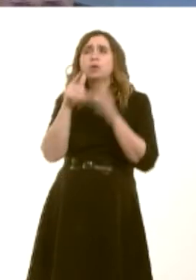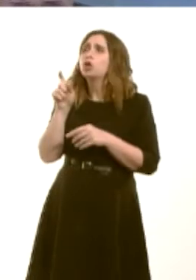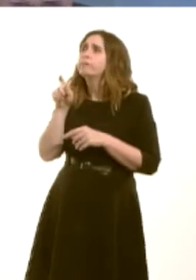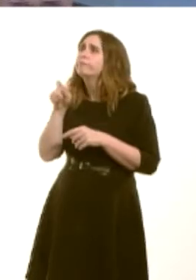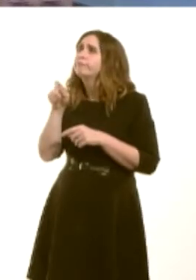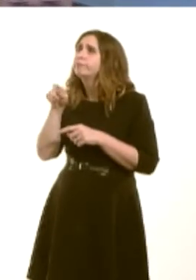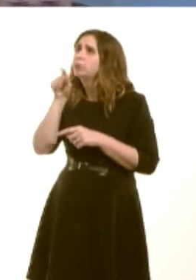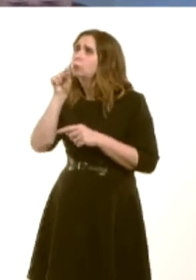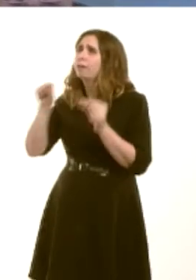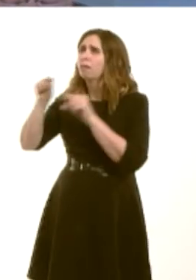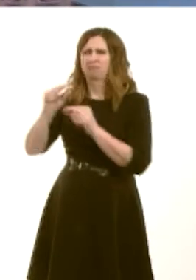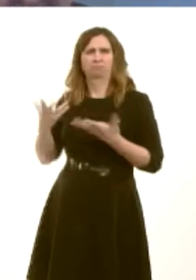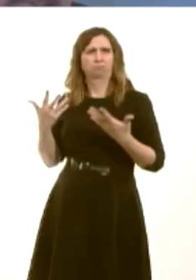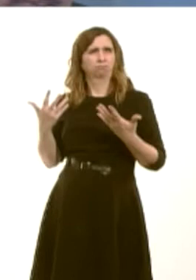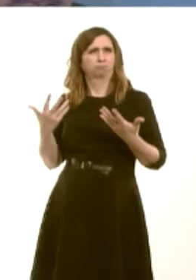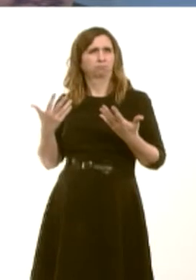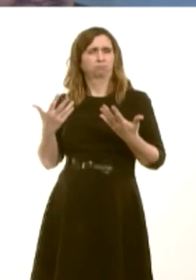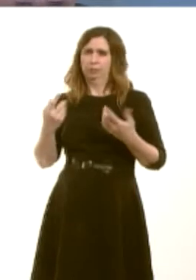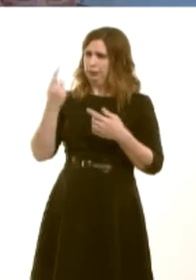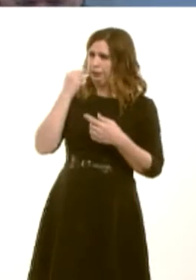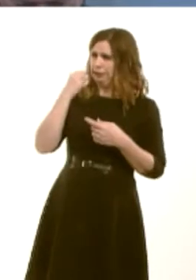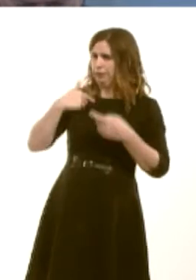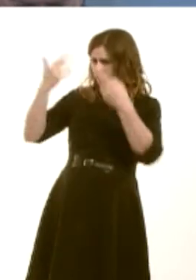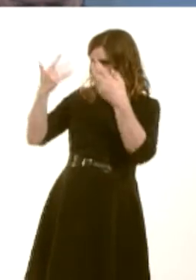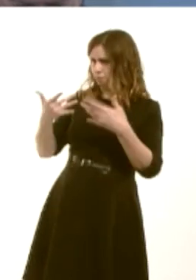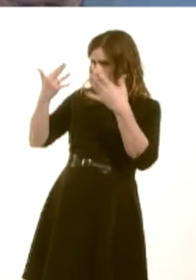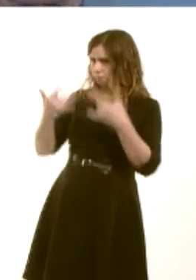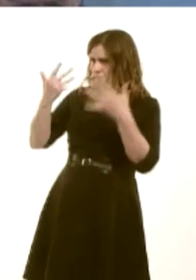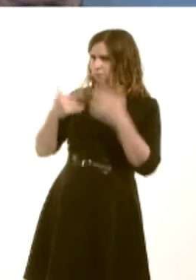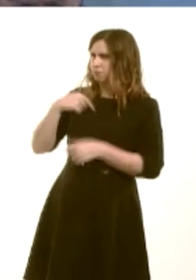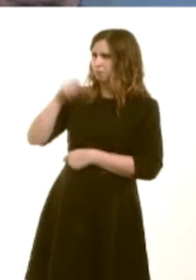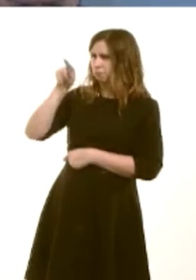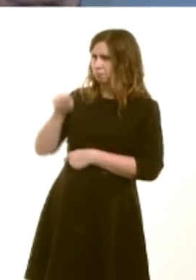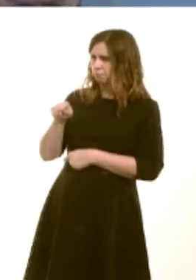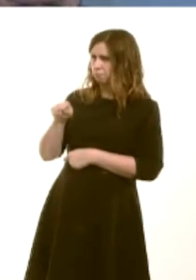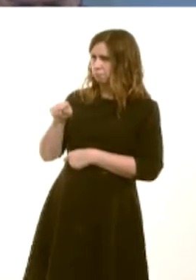Minister, from the figures we saw yesterday, there is a huge pressure on our high streets.